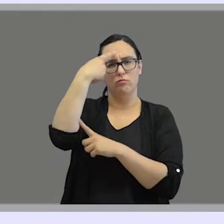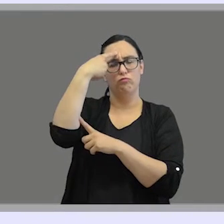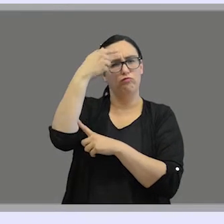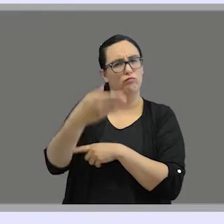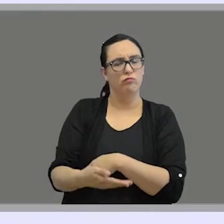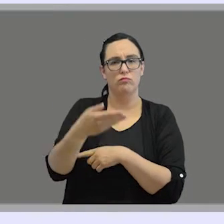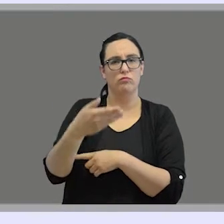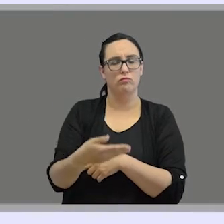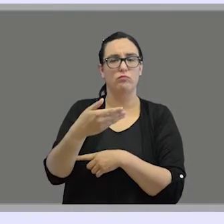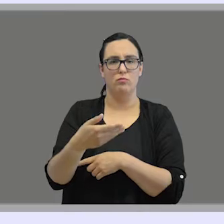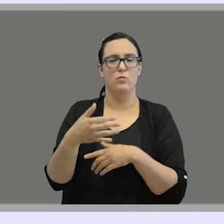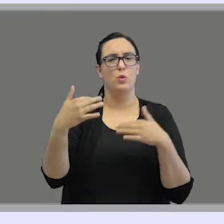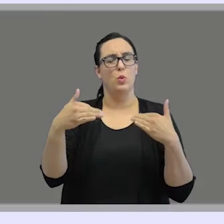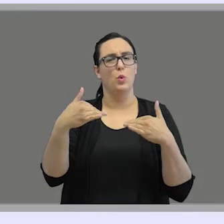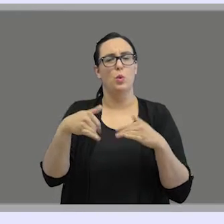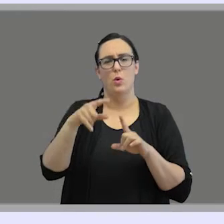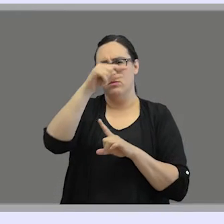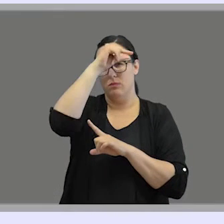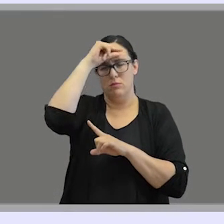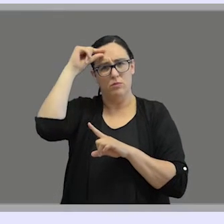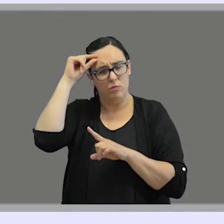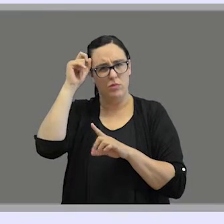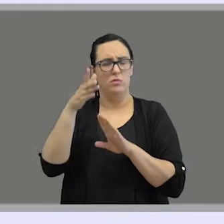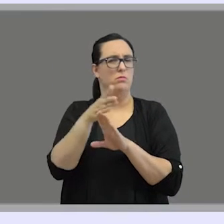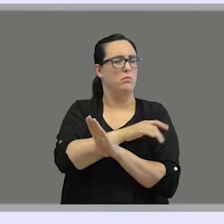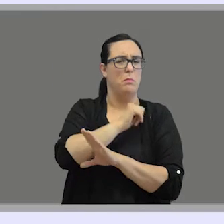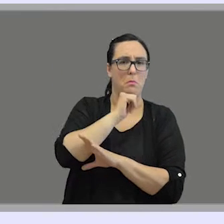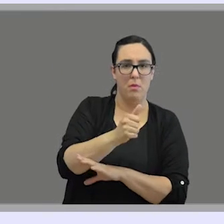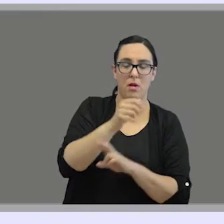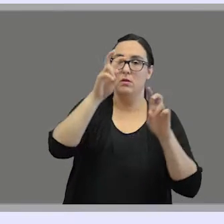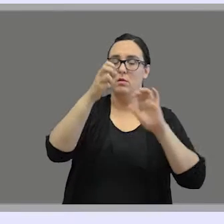that there still are many misconceptions and preconceptions